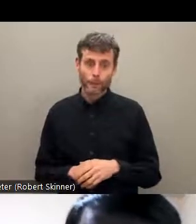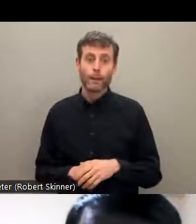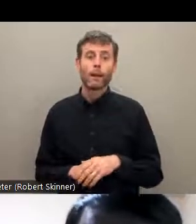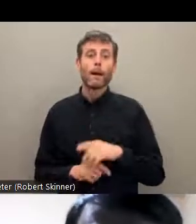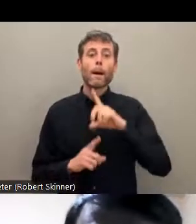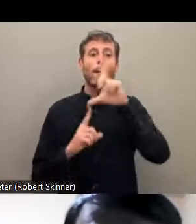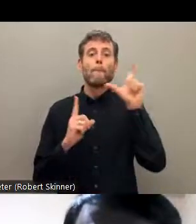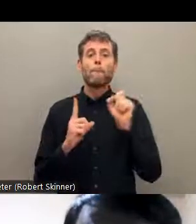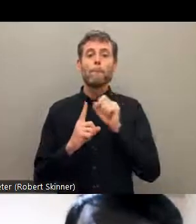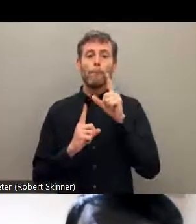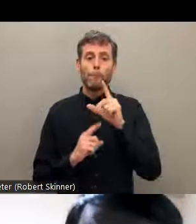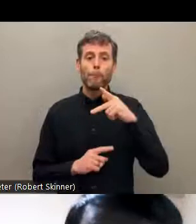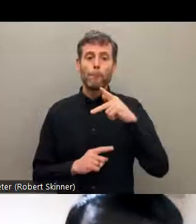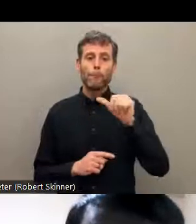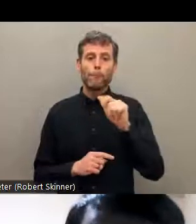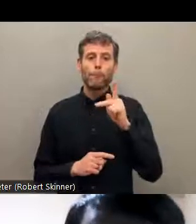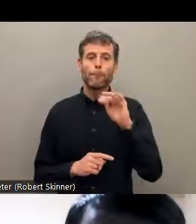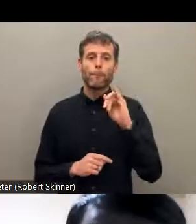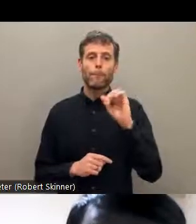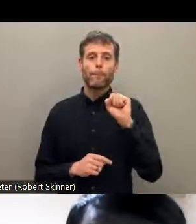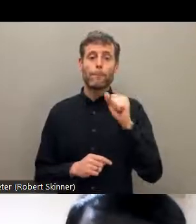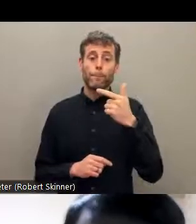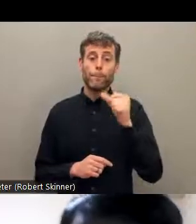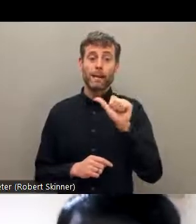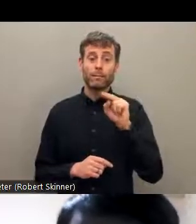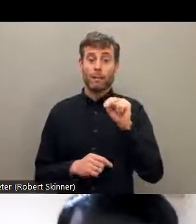Hindus, there are a huge